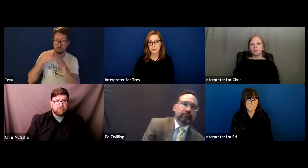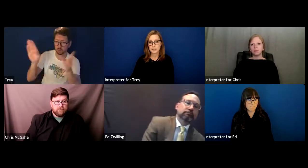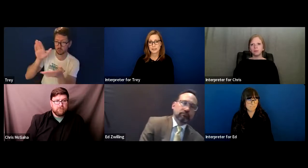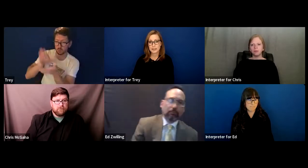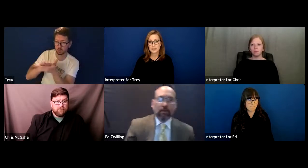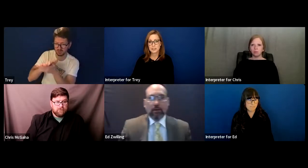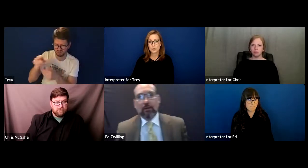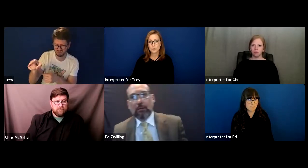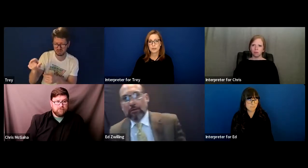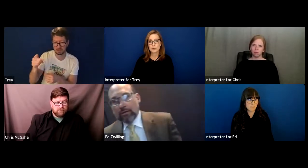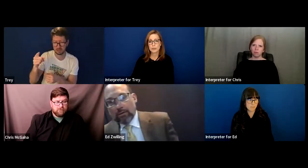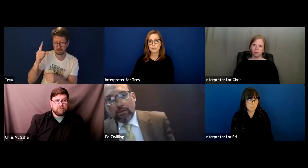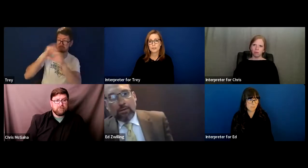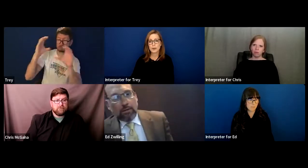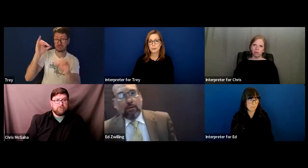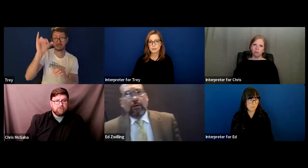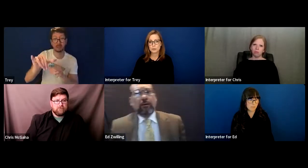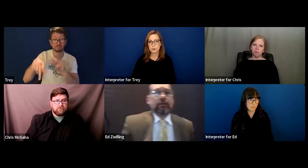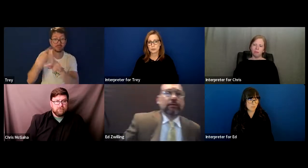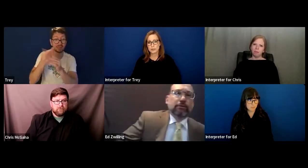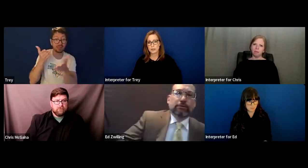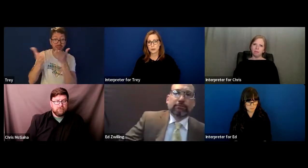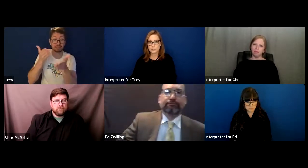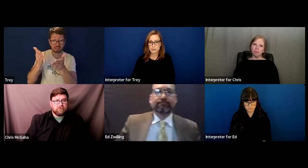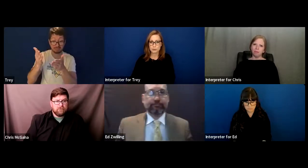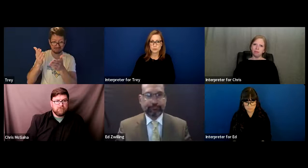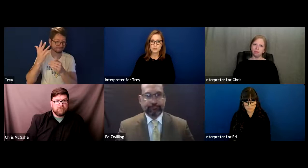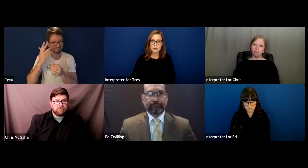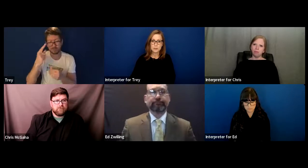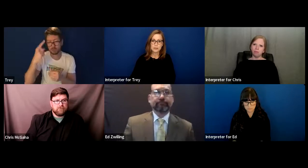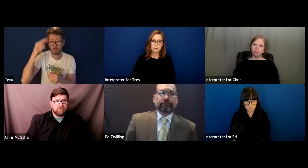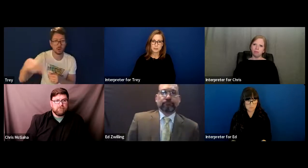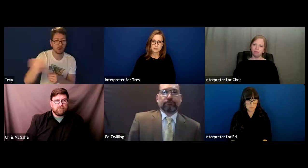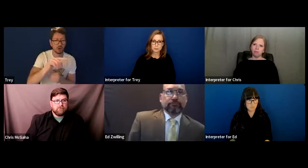bit. So in regards to public schools to public school, not private school, but in public